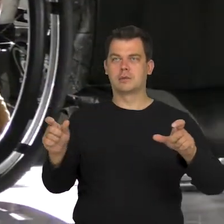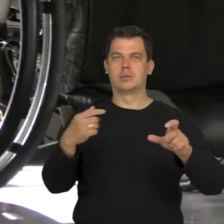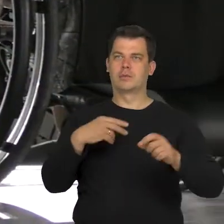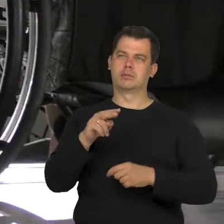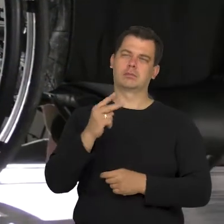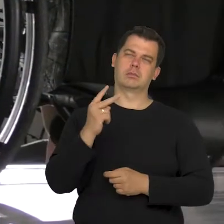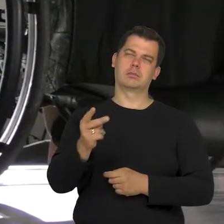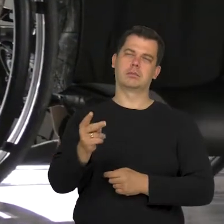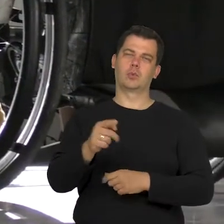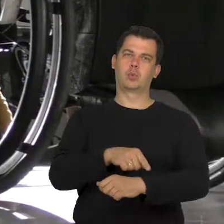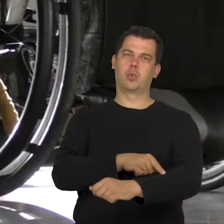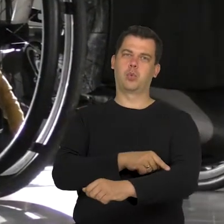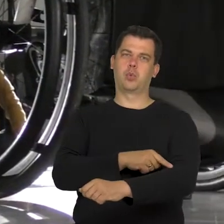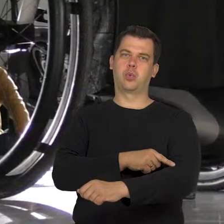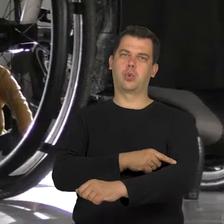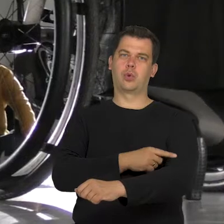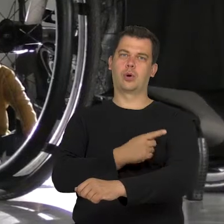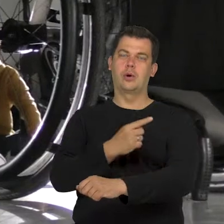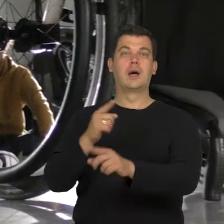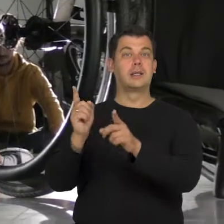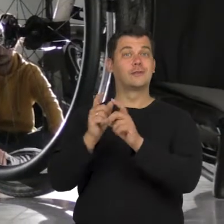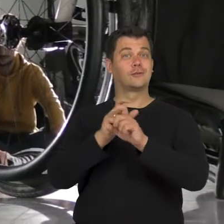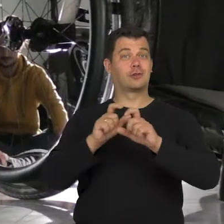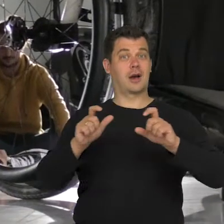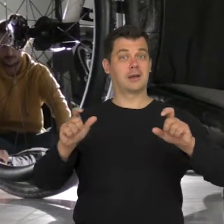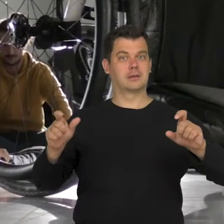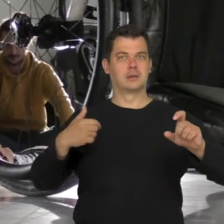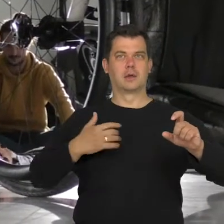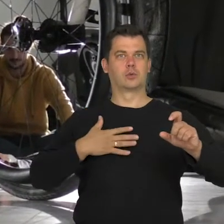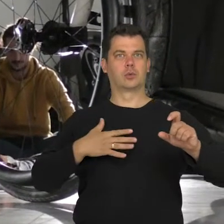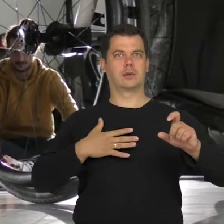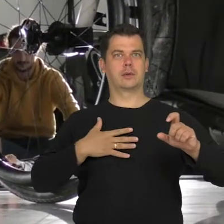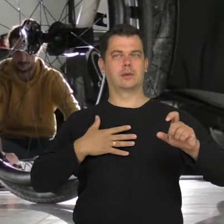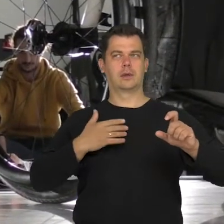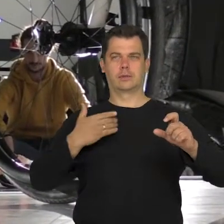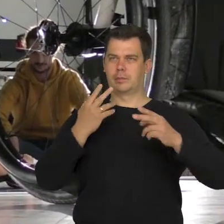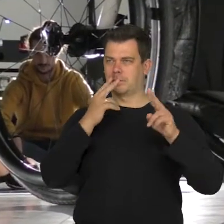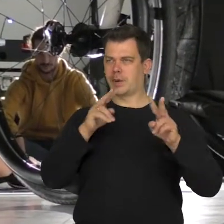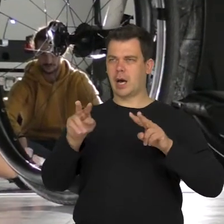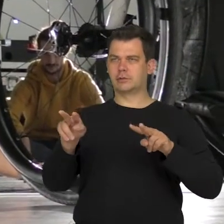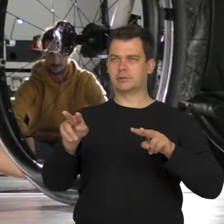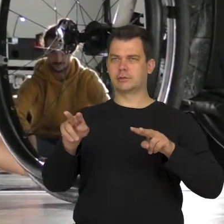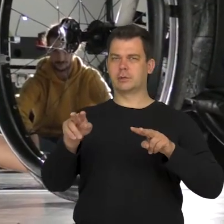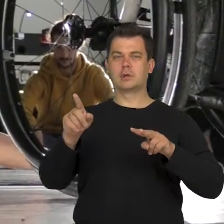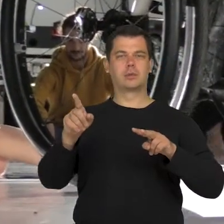but also, when the time was extended we felt the clash of forces